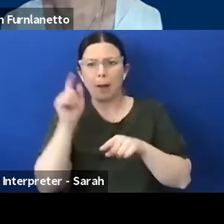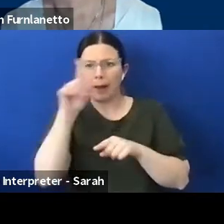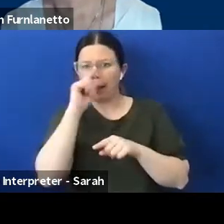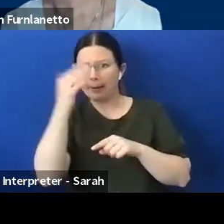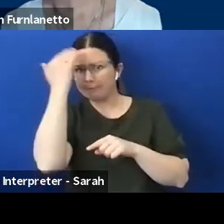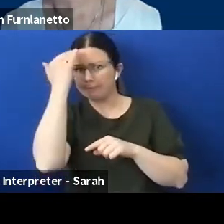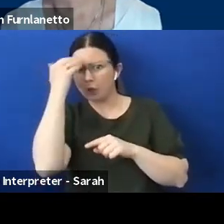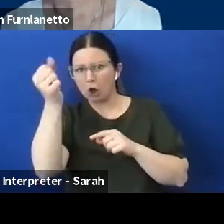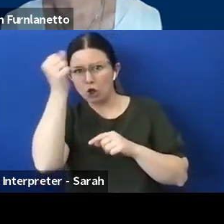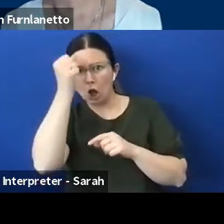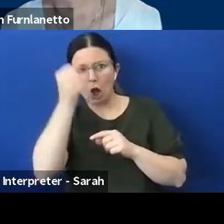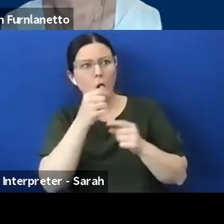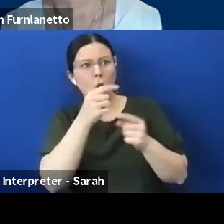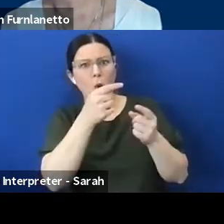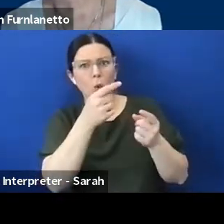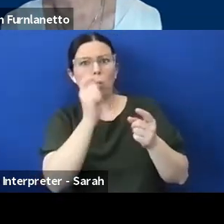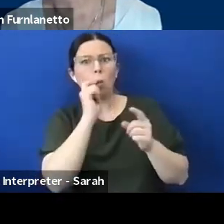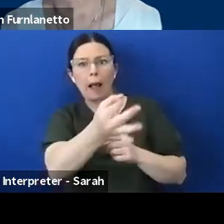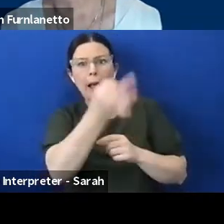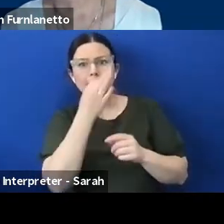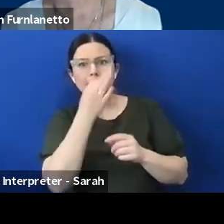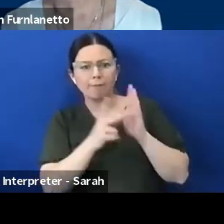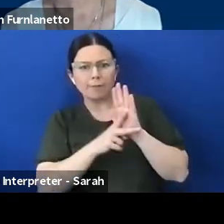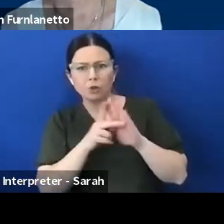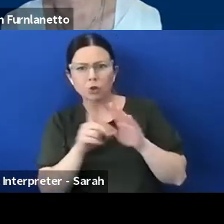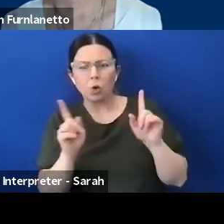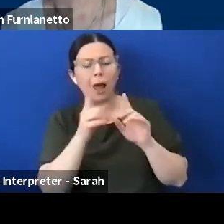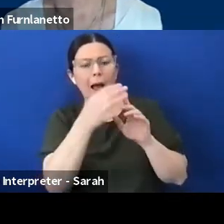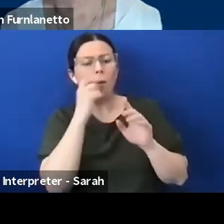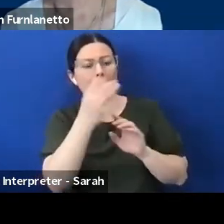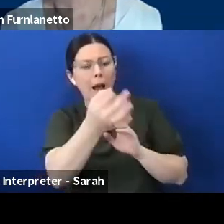so they are prepared to give that information, I think will make the process a lot quicker.